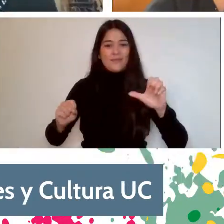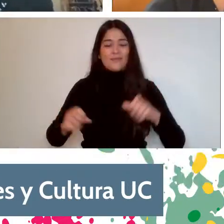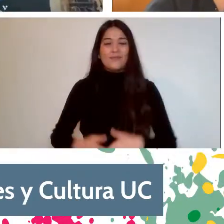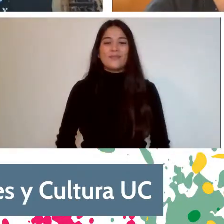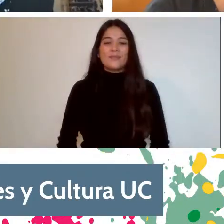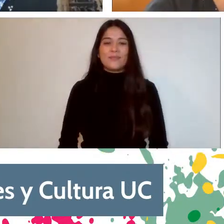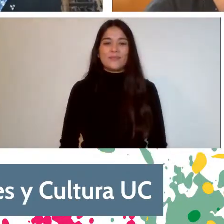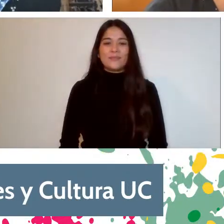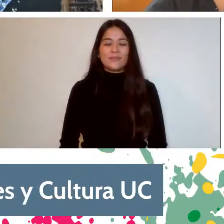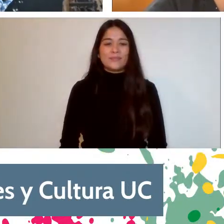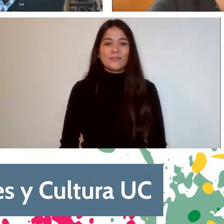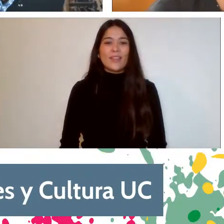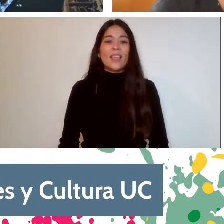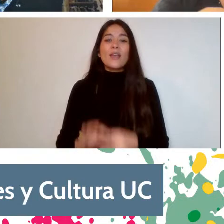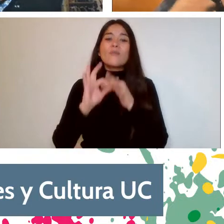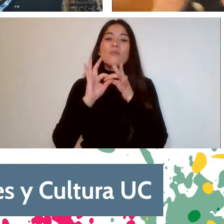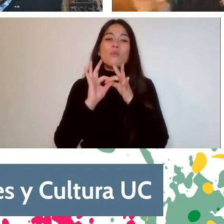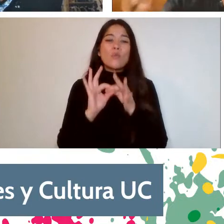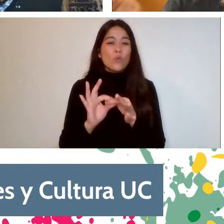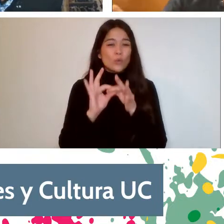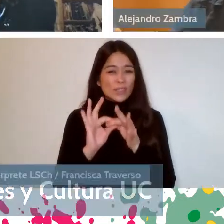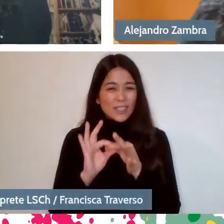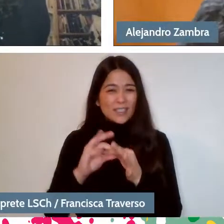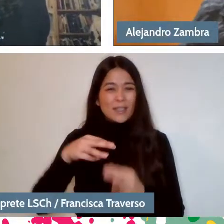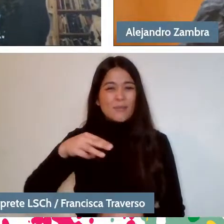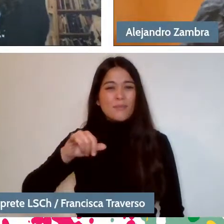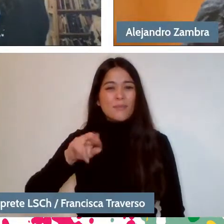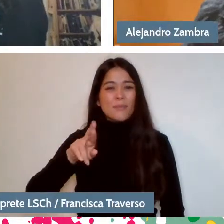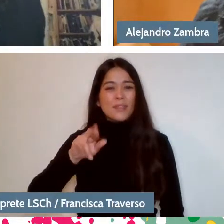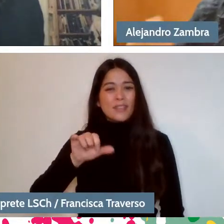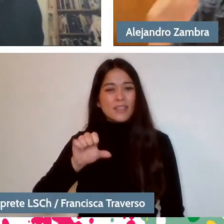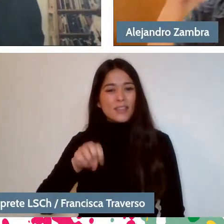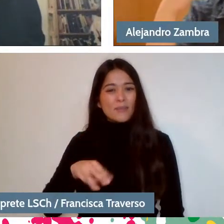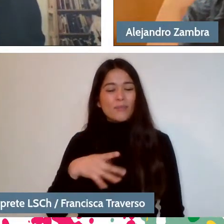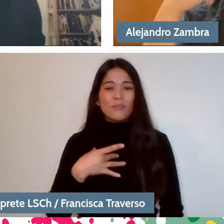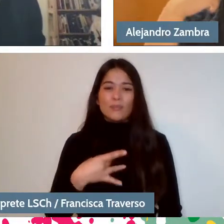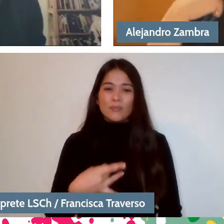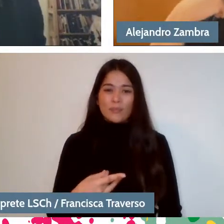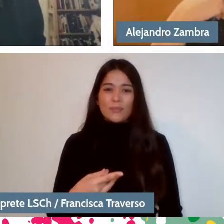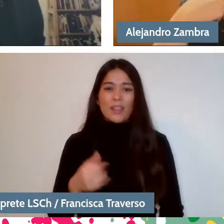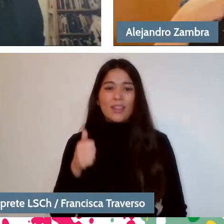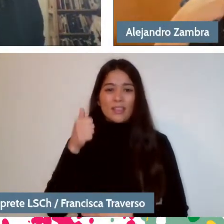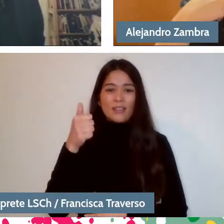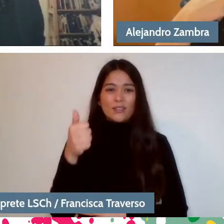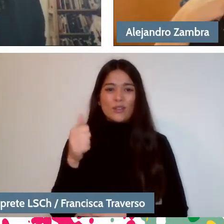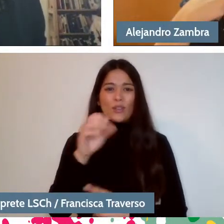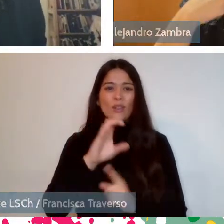Thank you very much, Miryam, for the invitation. To the culture department of the Catholic University